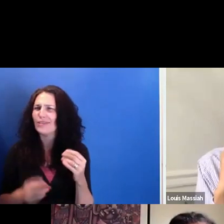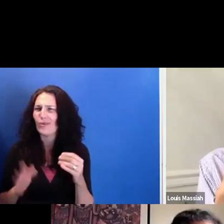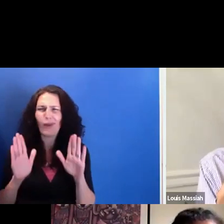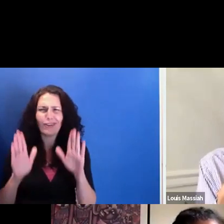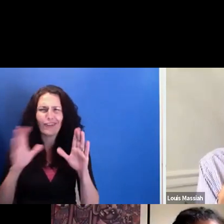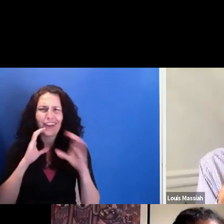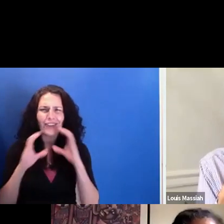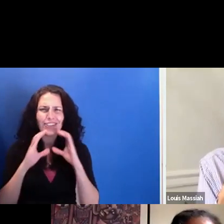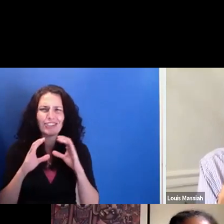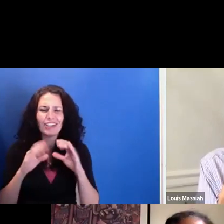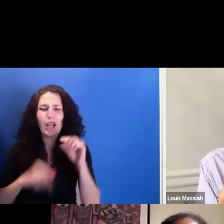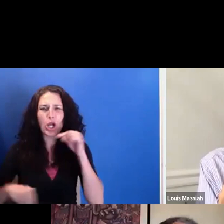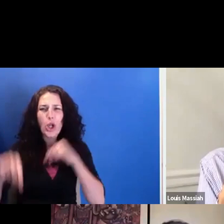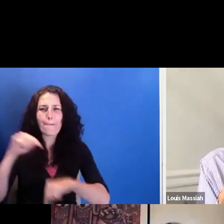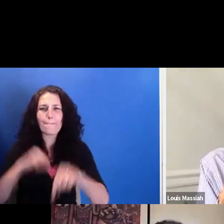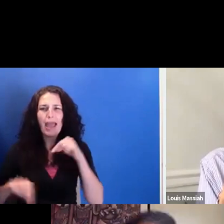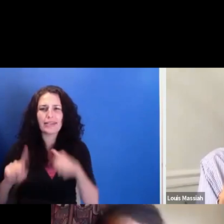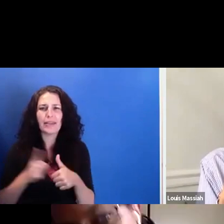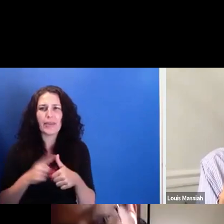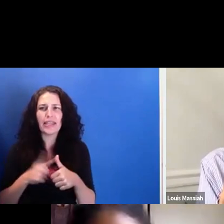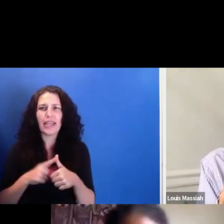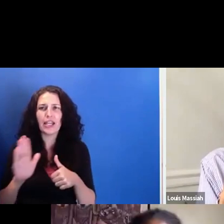Going back to the very beginning of your chat, Louis,